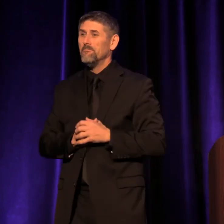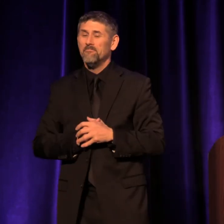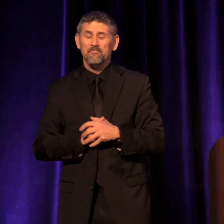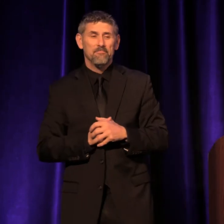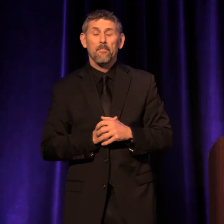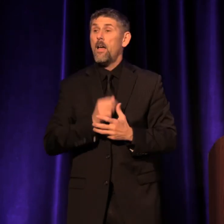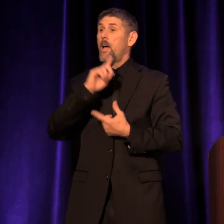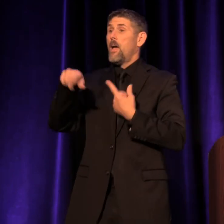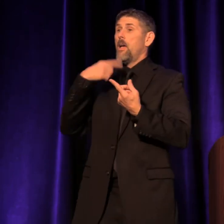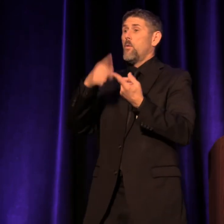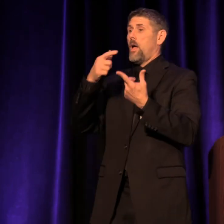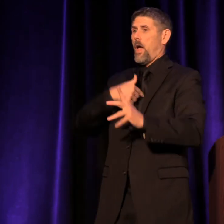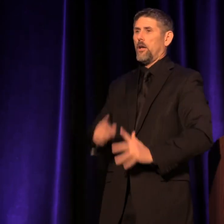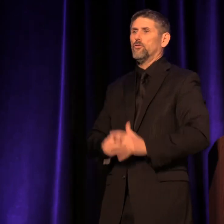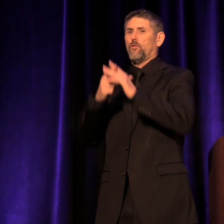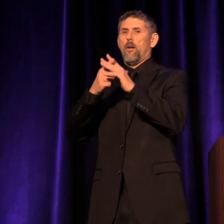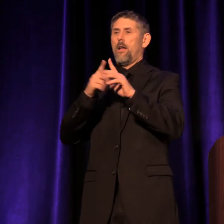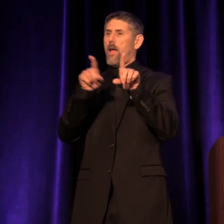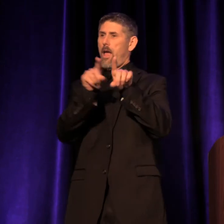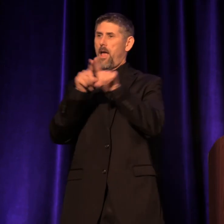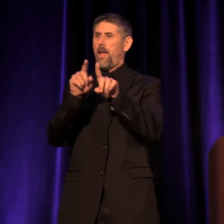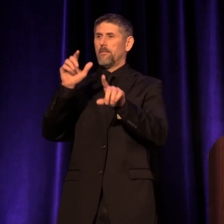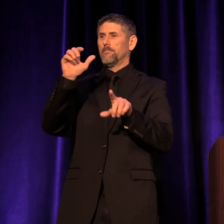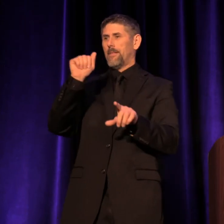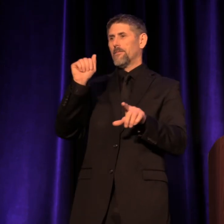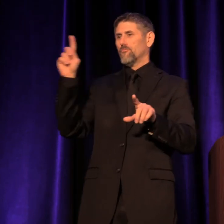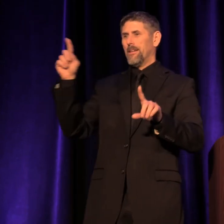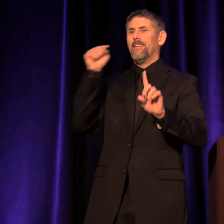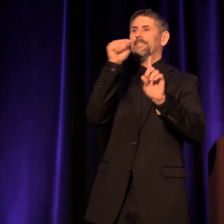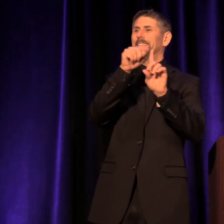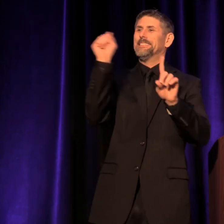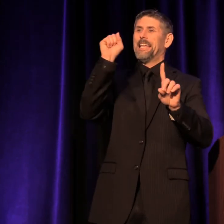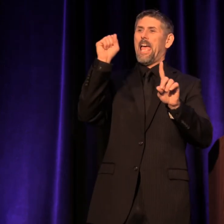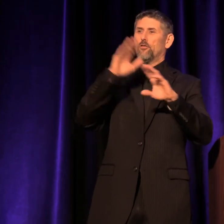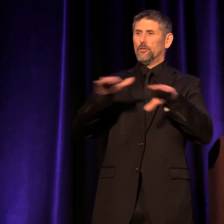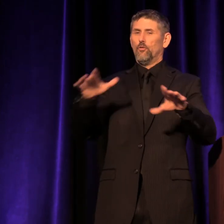When I started as artistic director at Seattle Children's Theater in 1984